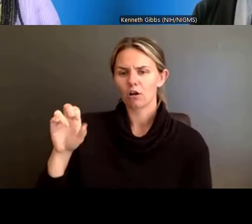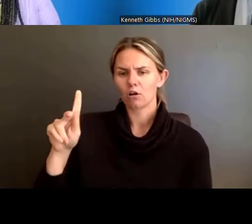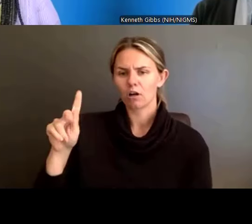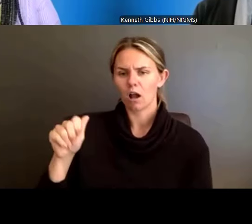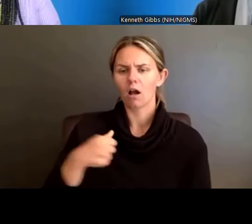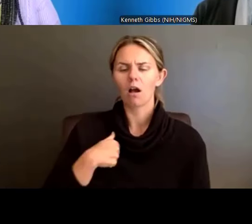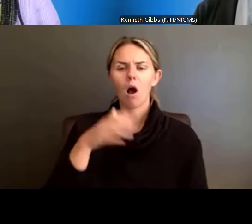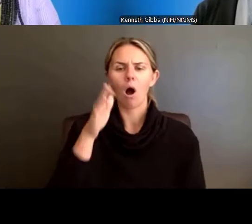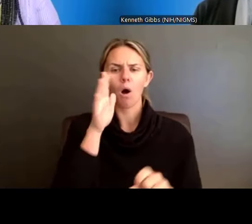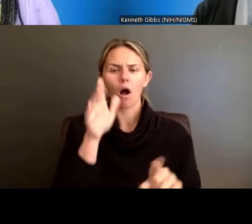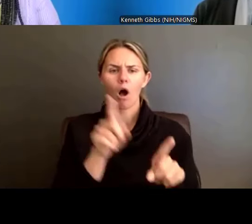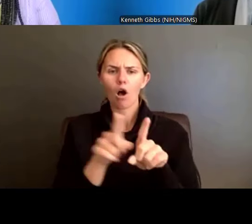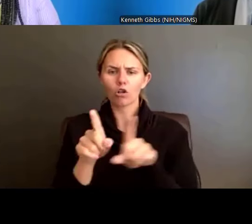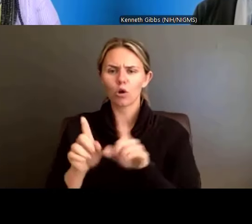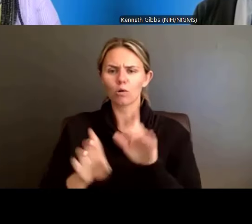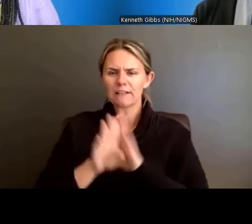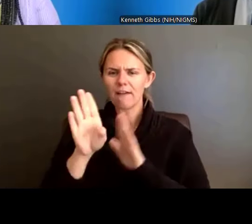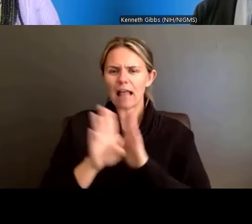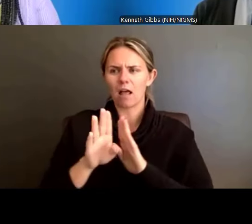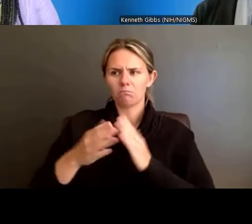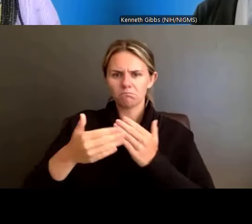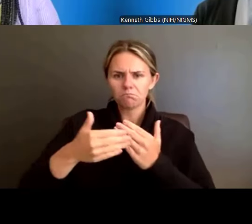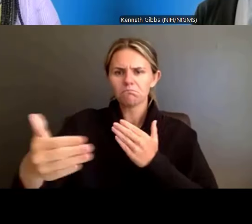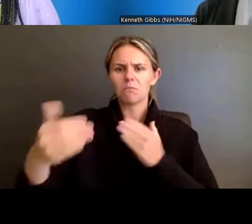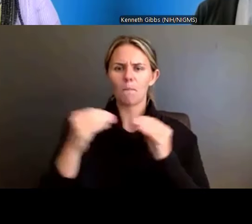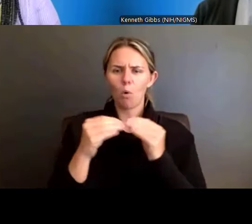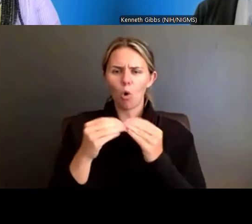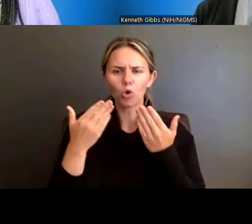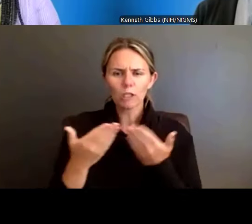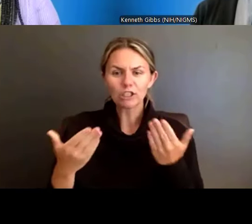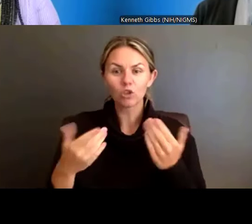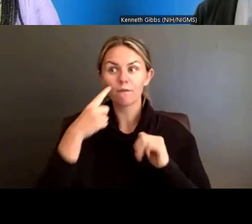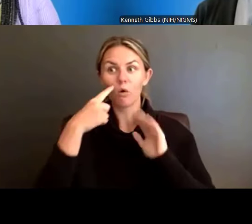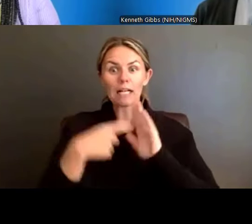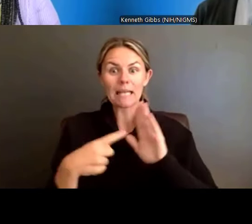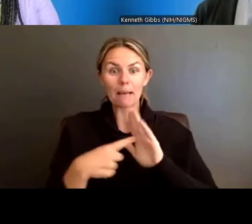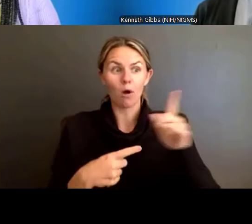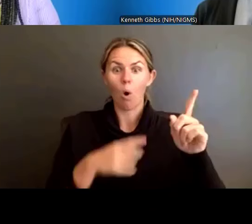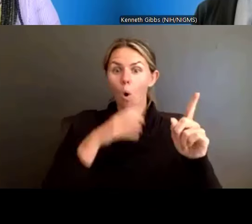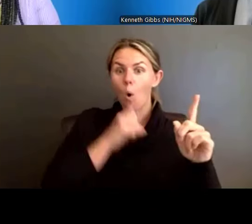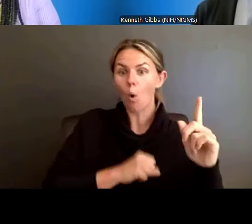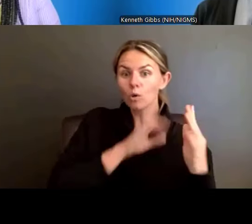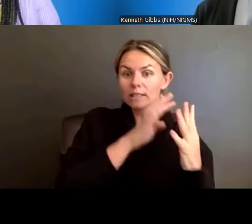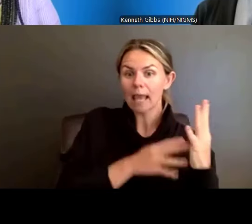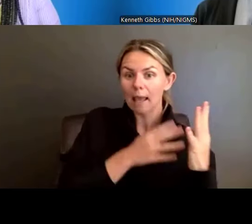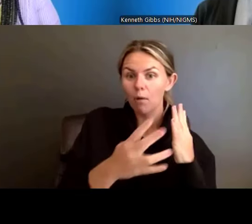a side-by-side table to give an indication of what, currently, the requirements are,